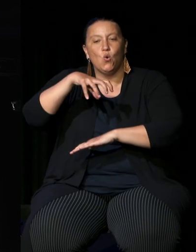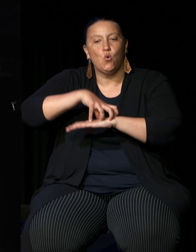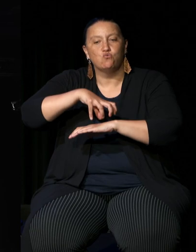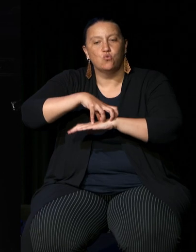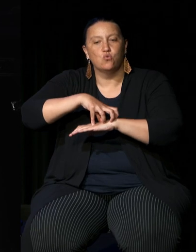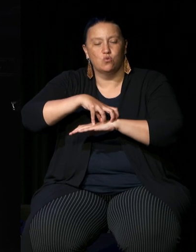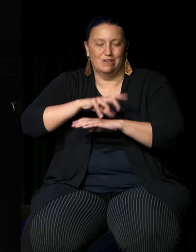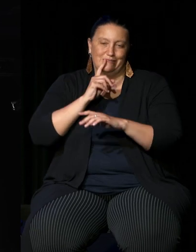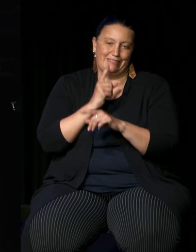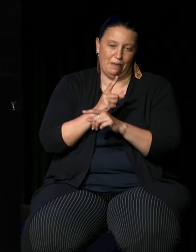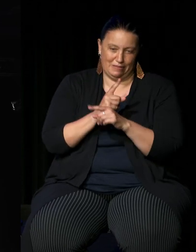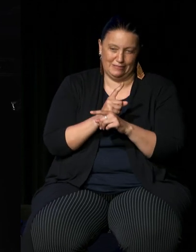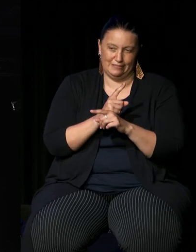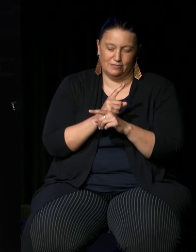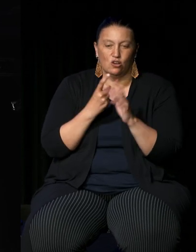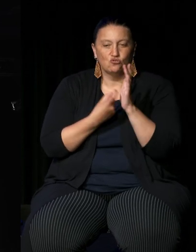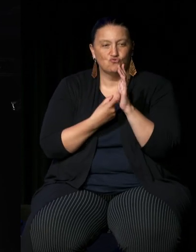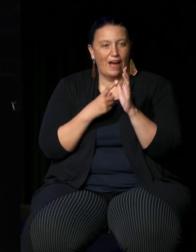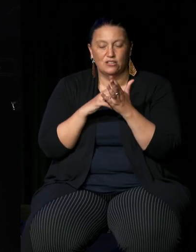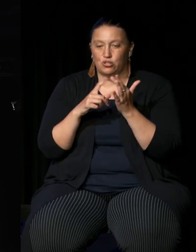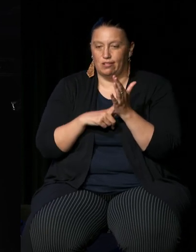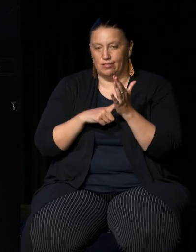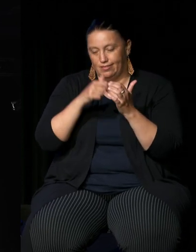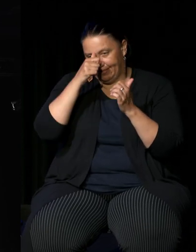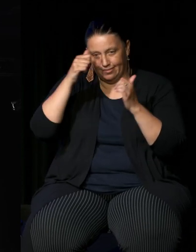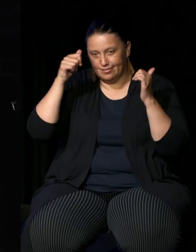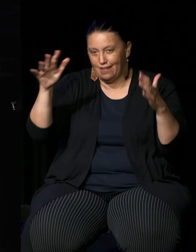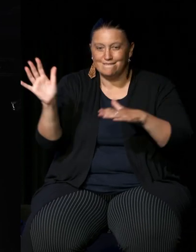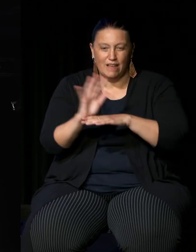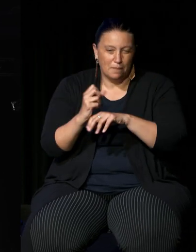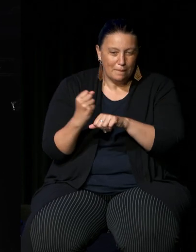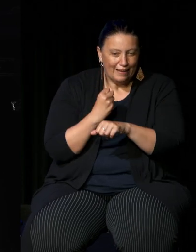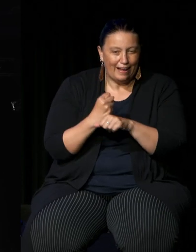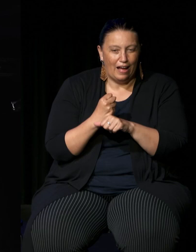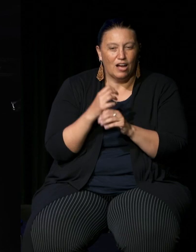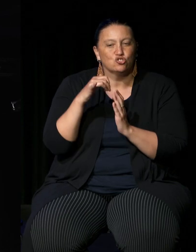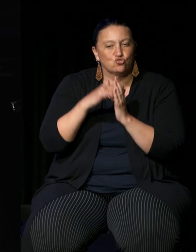Rachel as you know is a an acclaimed filmmaker and a screenwriter she is behind the documentary